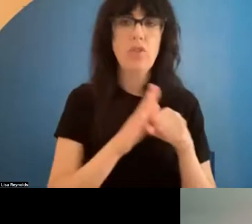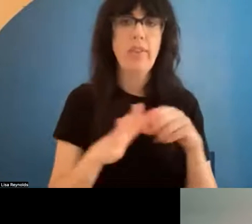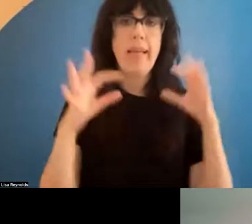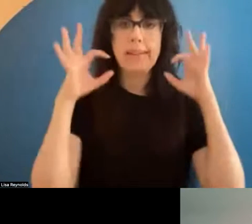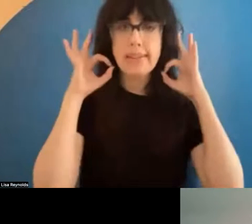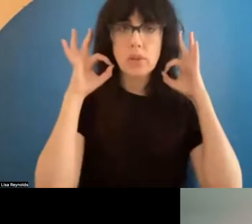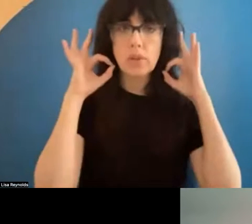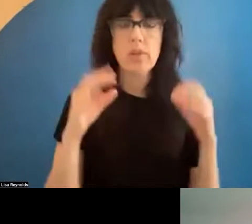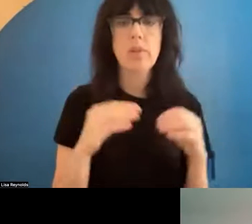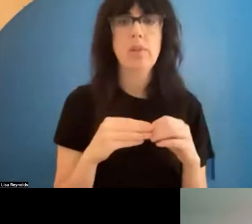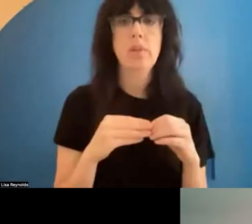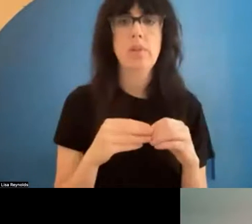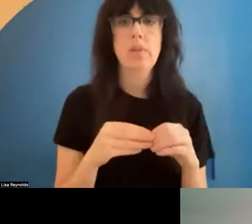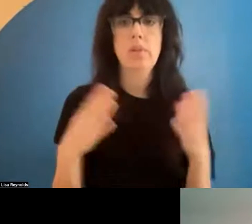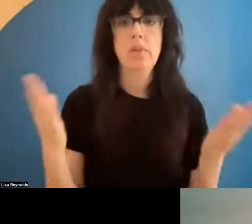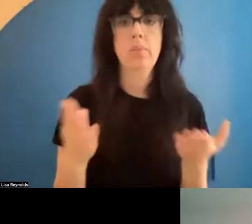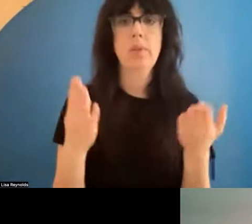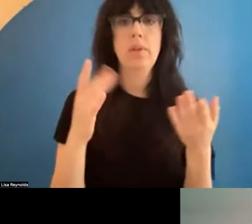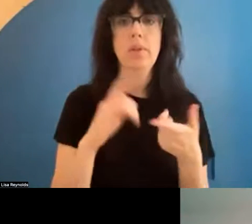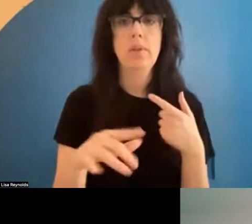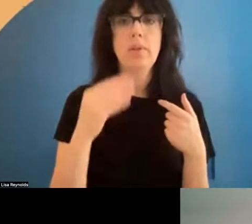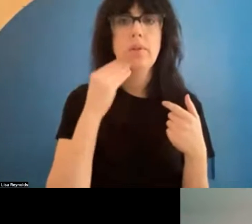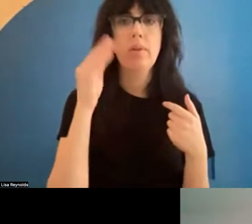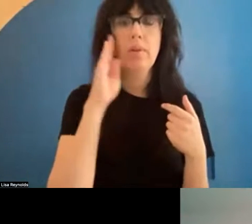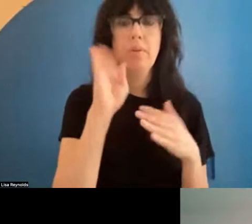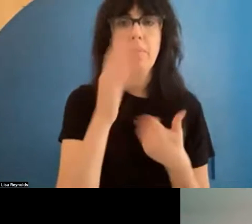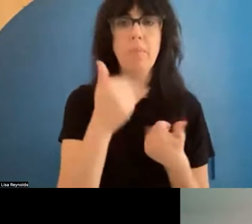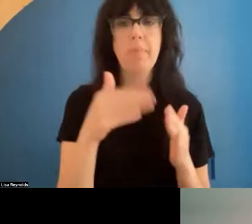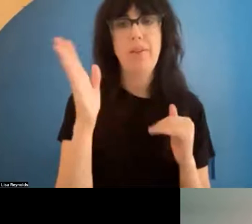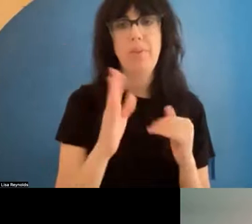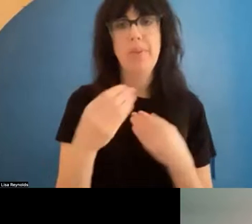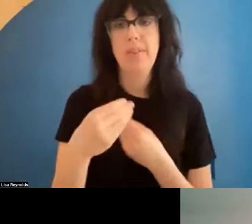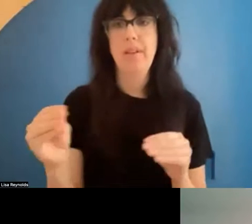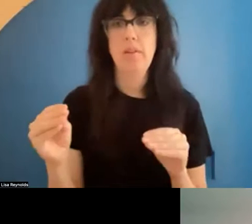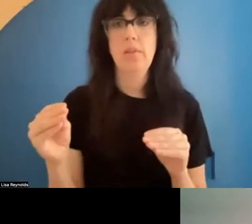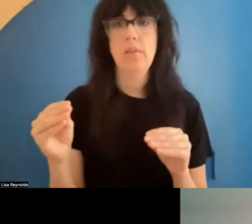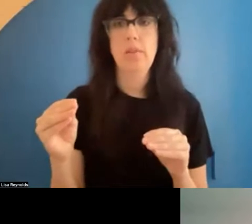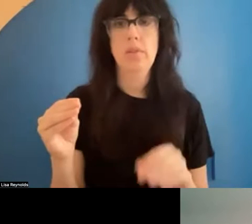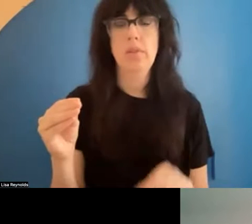s on. I am here in my home bedroom slash office. Over one shoulder I have book